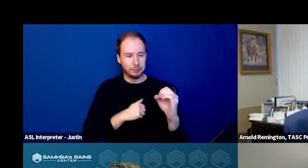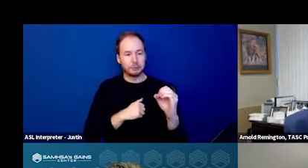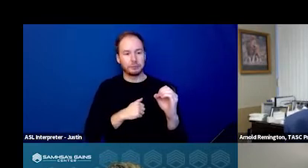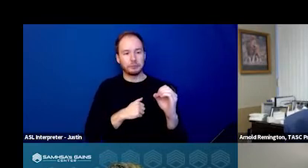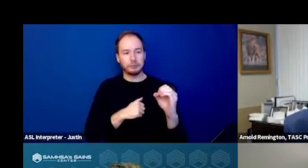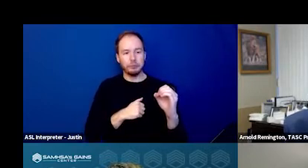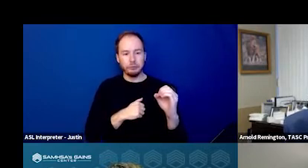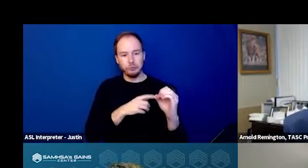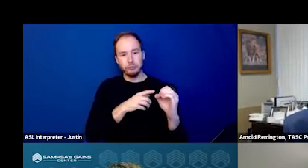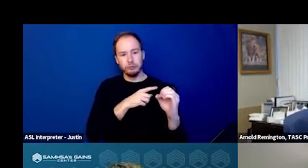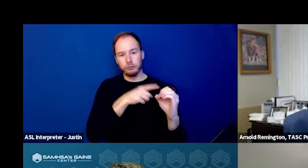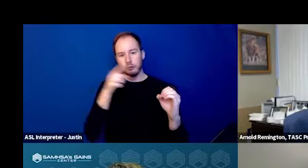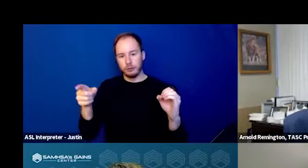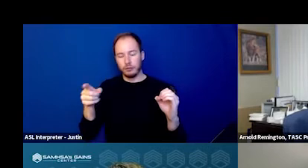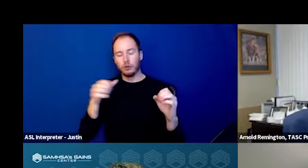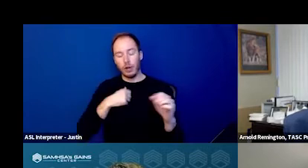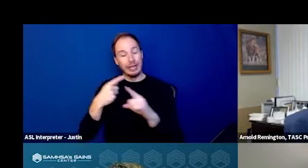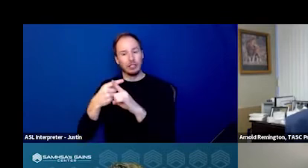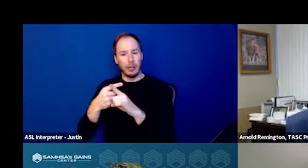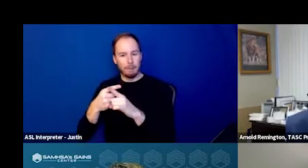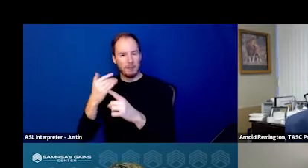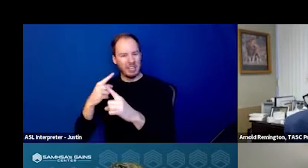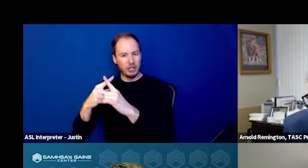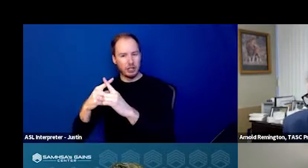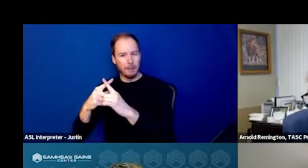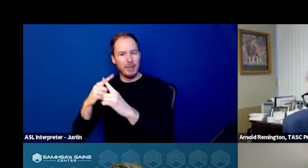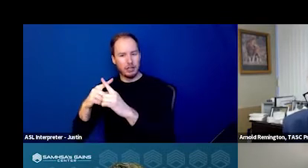And then intercept one is the law enforcement side.